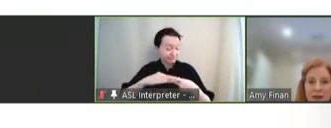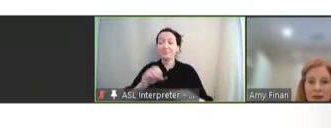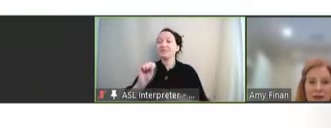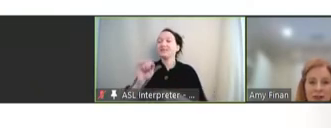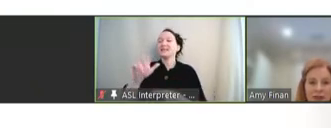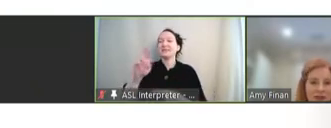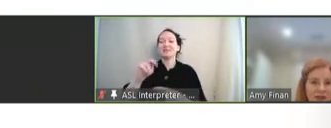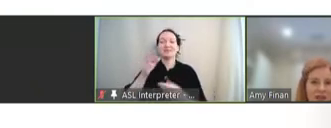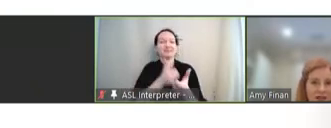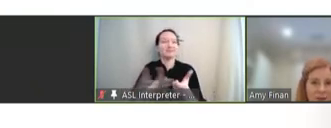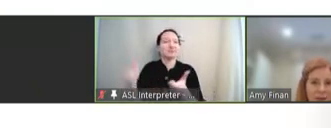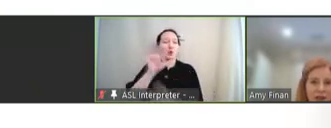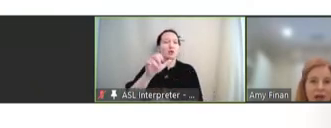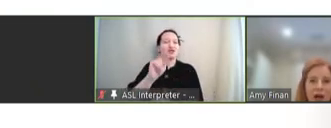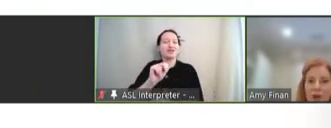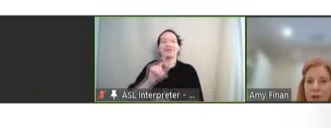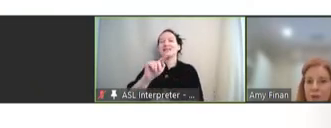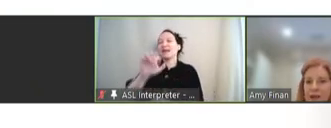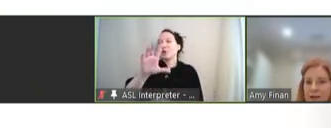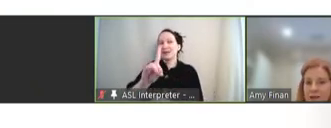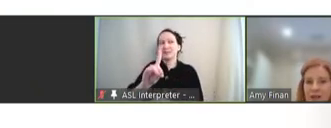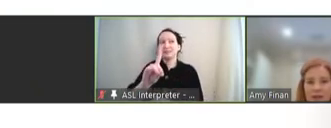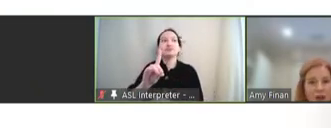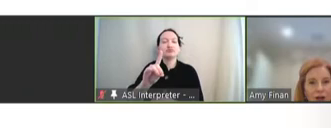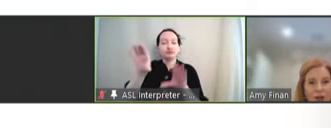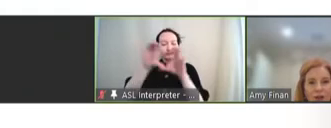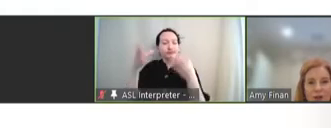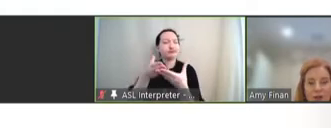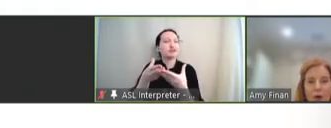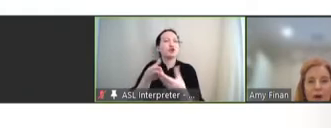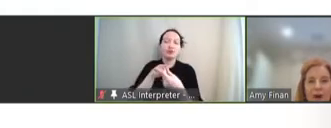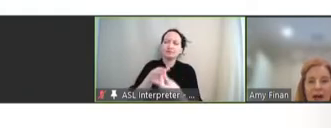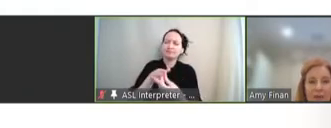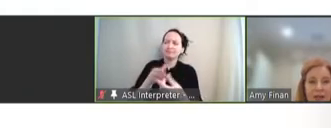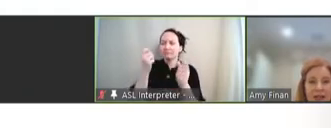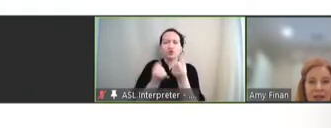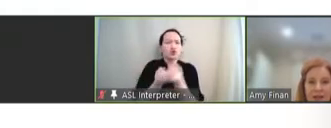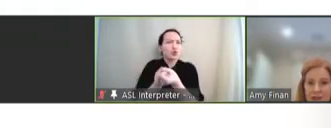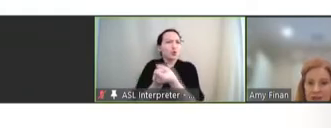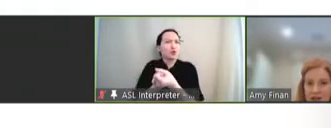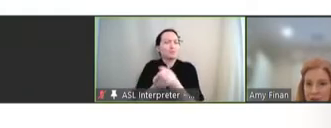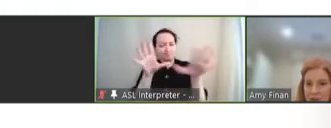Coalition Against Typhoid, a group that is leading the charge to support the uptake of the typhoid